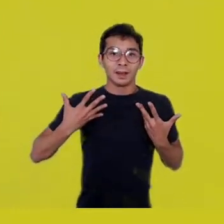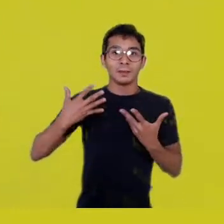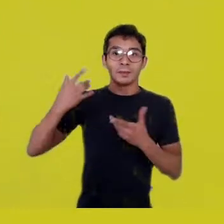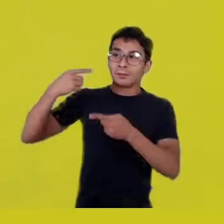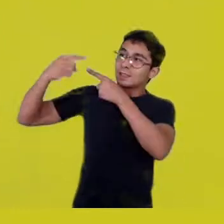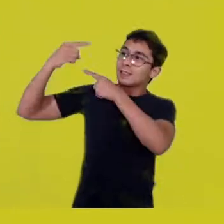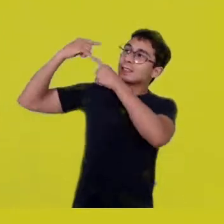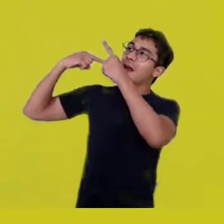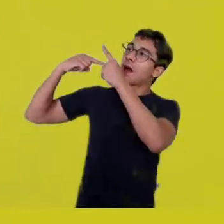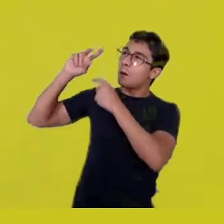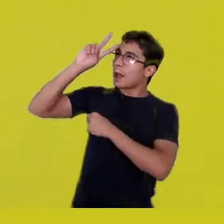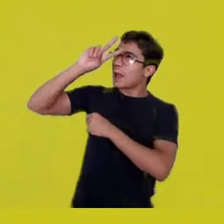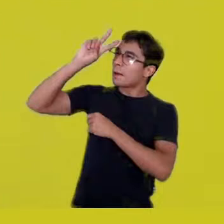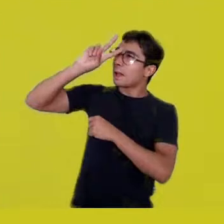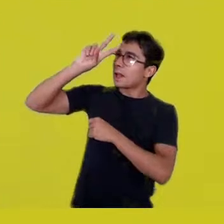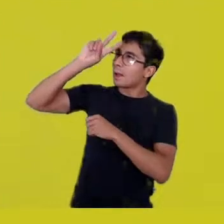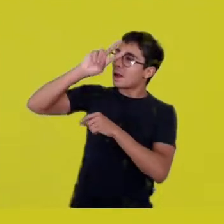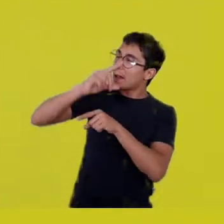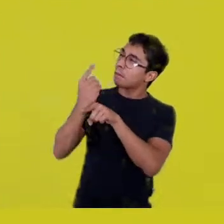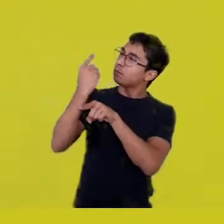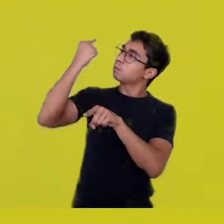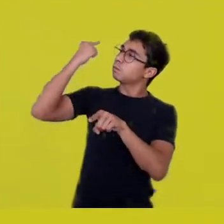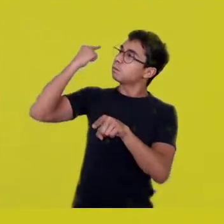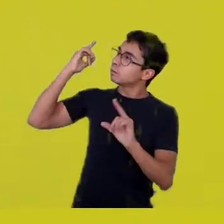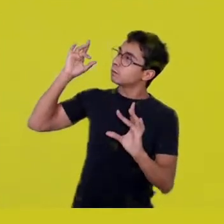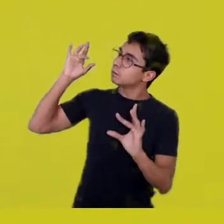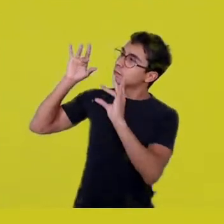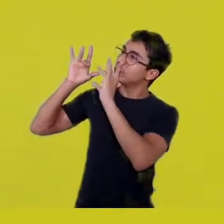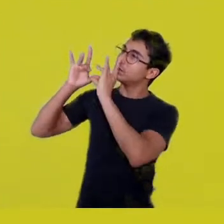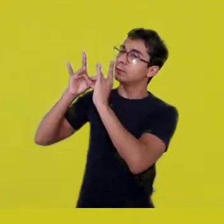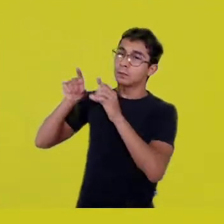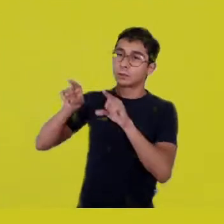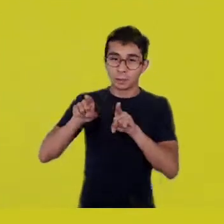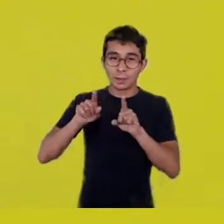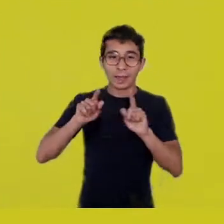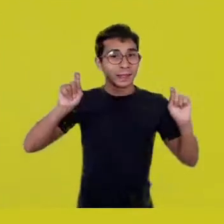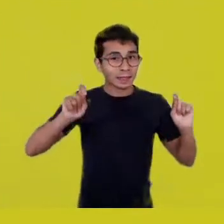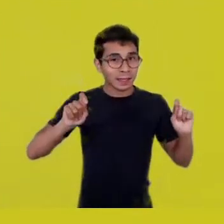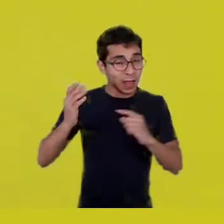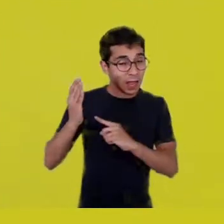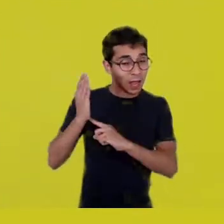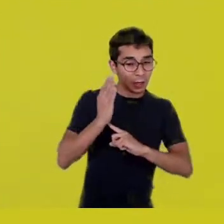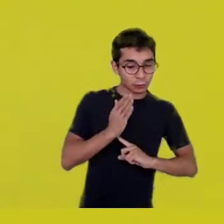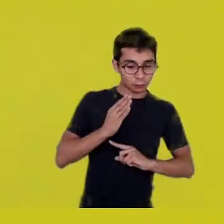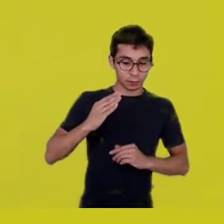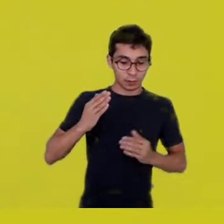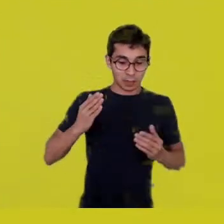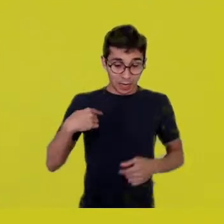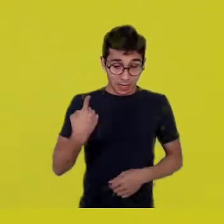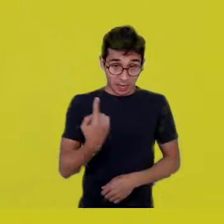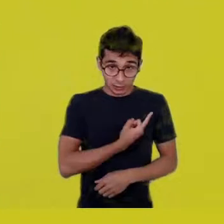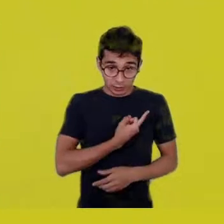and correct trajectories, update our world view.